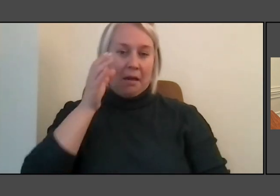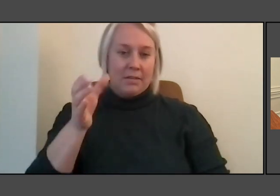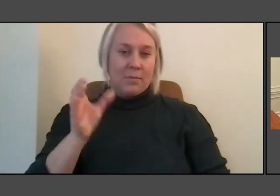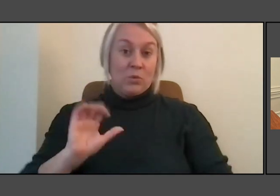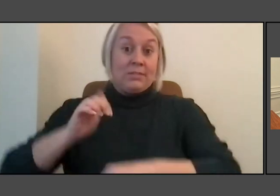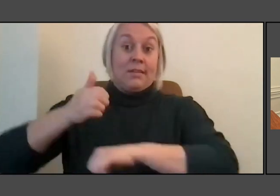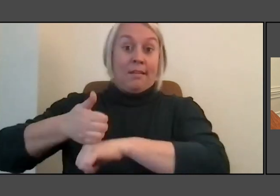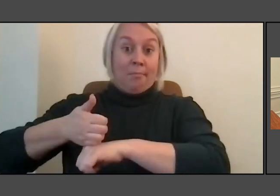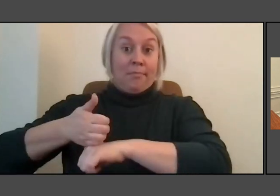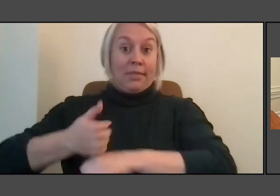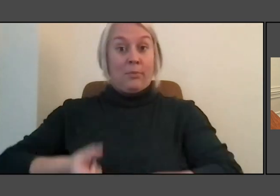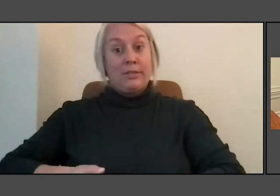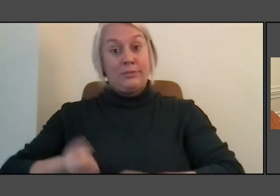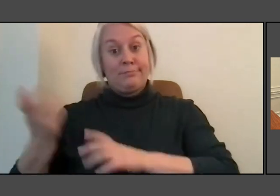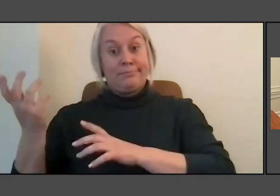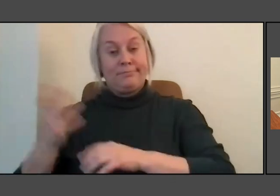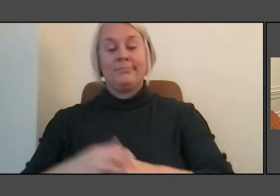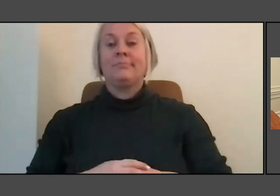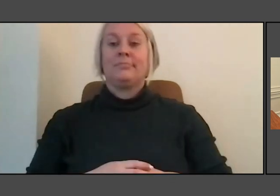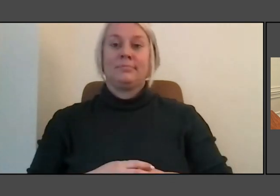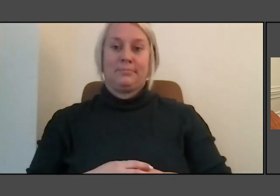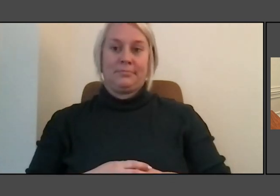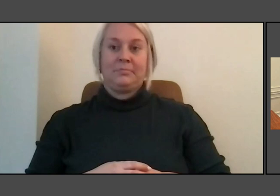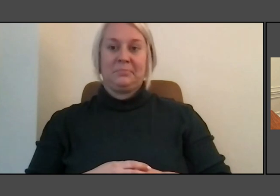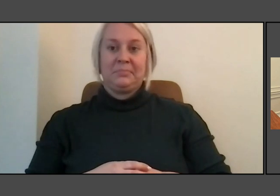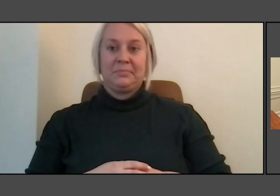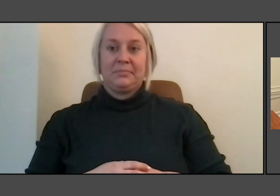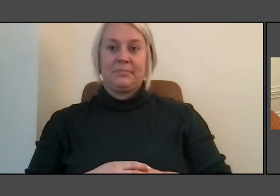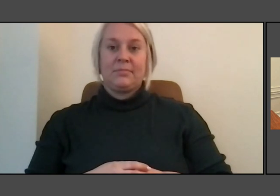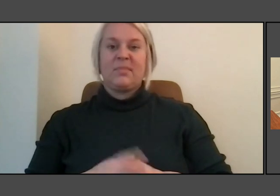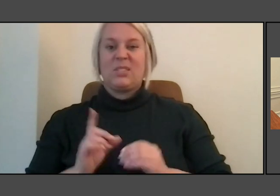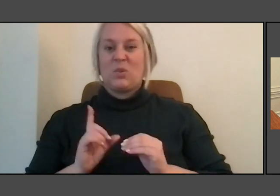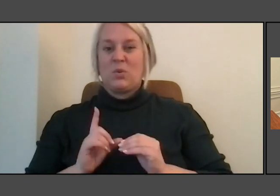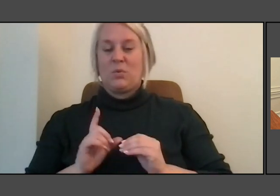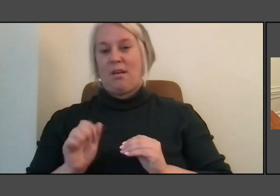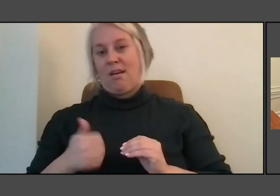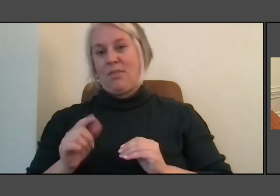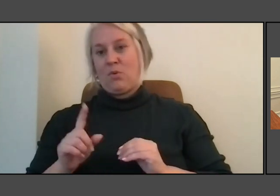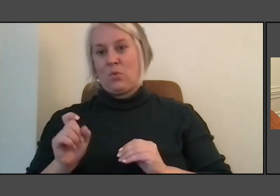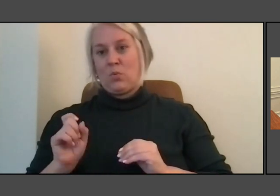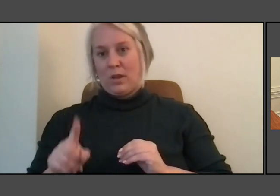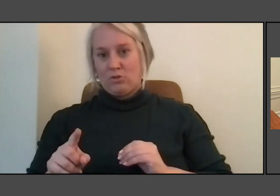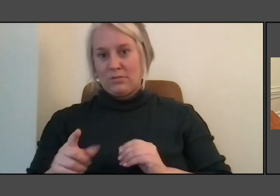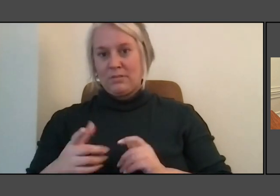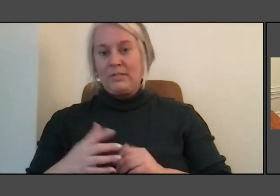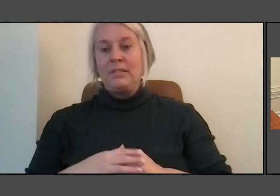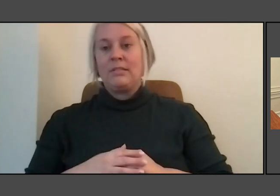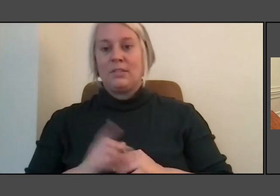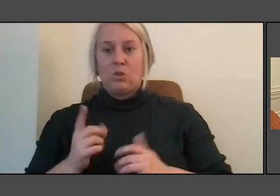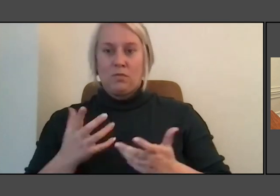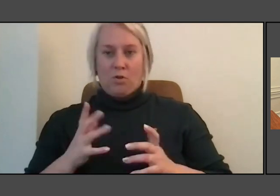Well, and that leads to another I'll just read out this question It it sort of you've sort of answered it but do you think it's possible